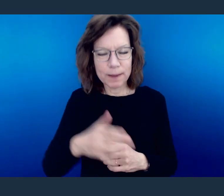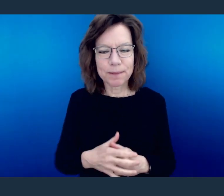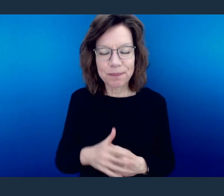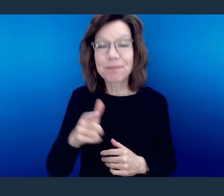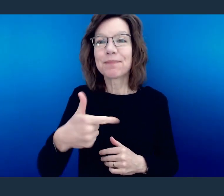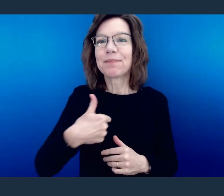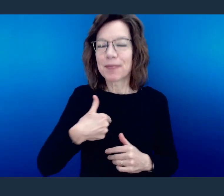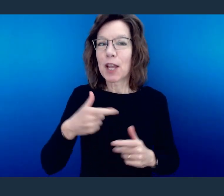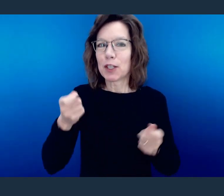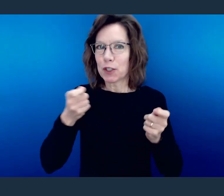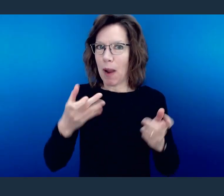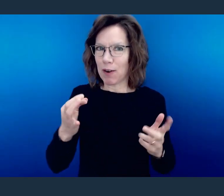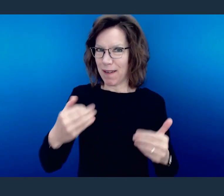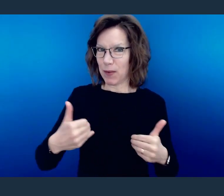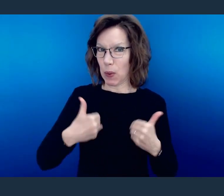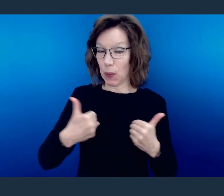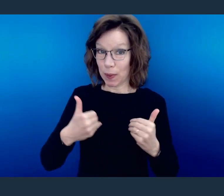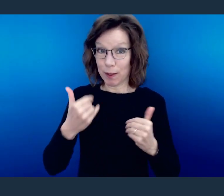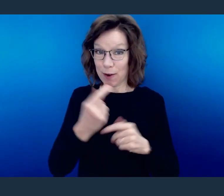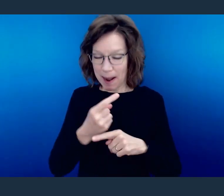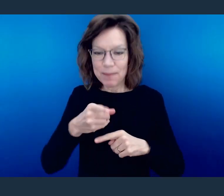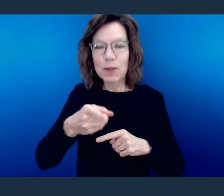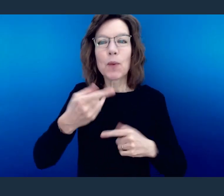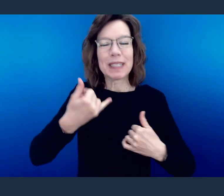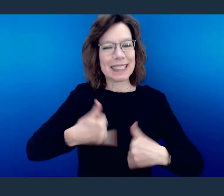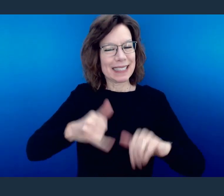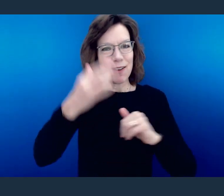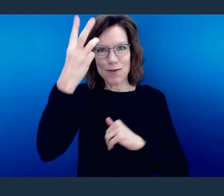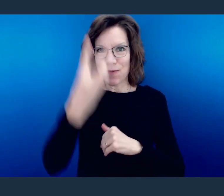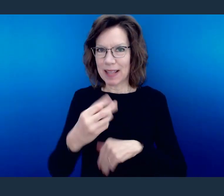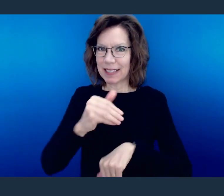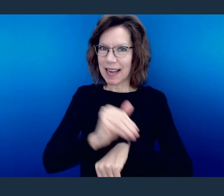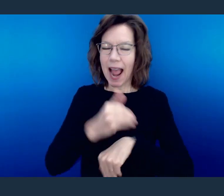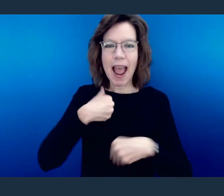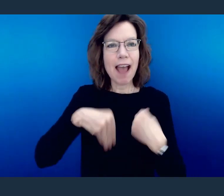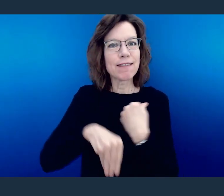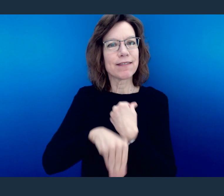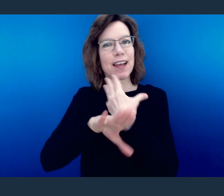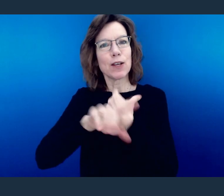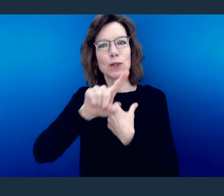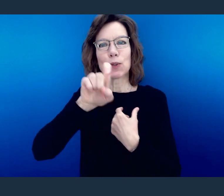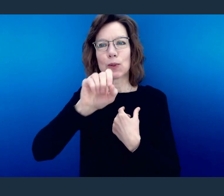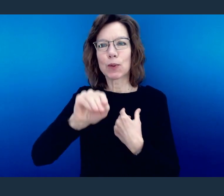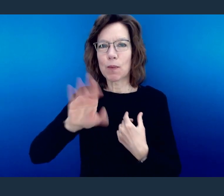We're still having our Wednesday night Zoom calls with the youth, so if you have a youth